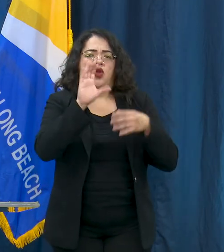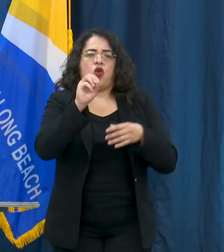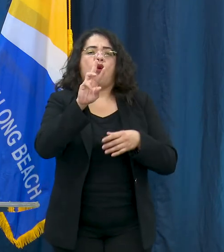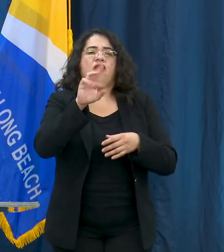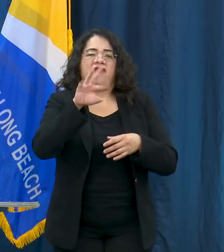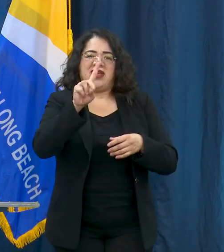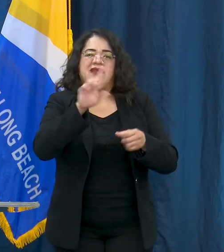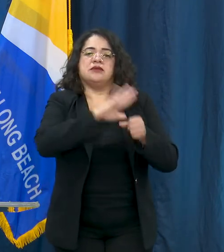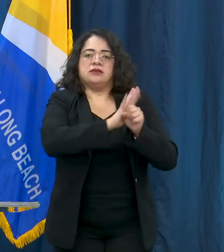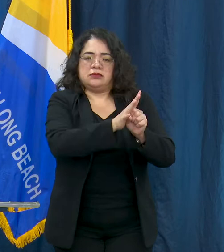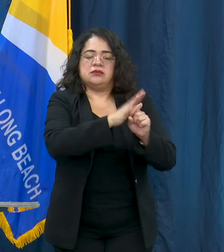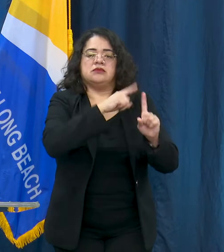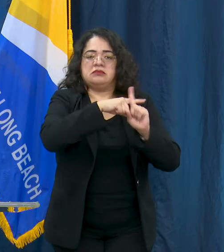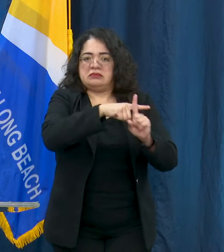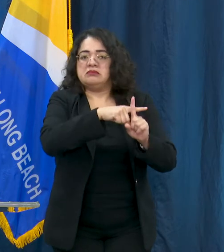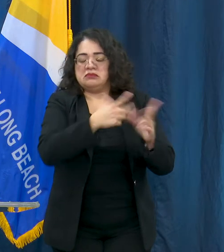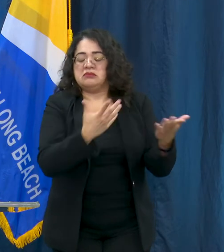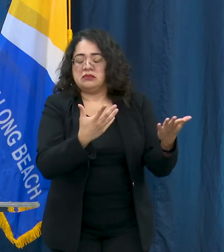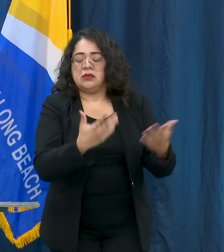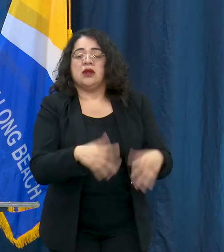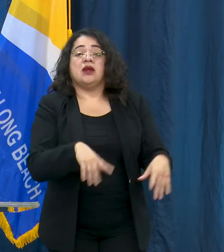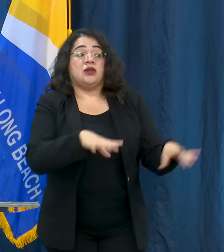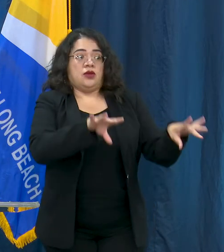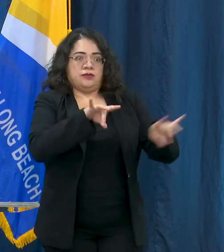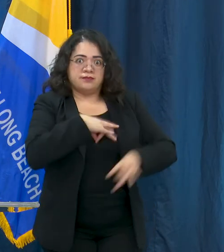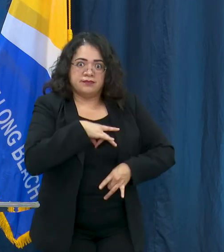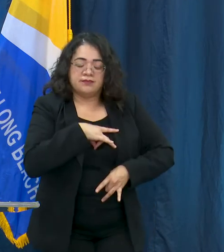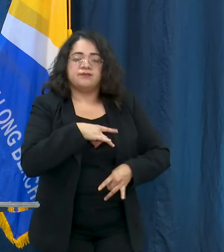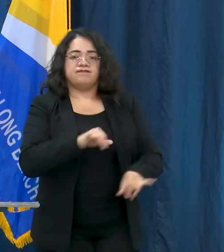but most children who are diagnosed with this condition have improved with